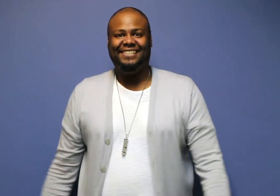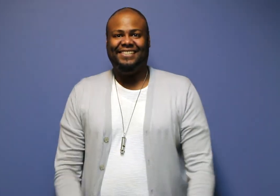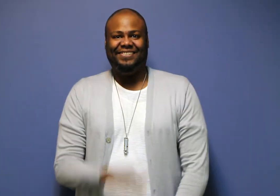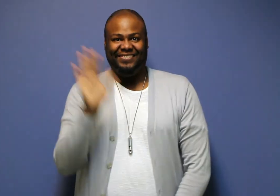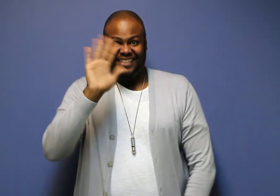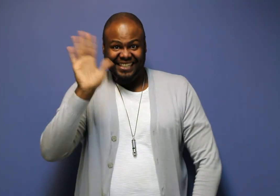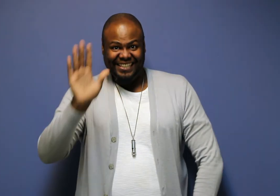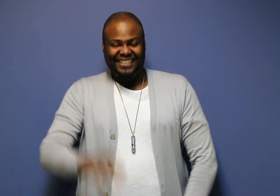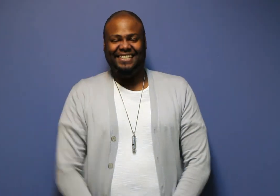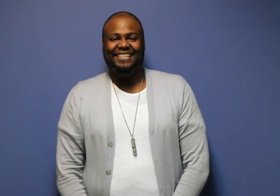Bye!